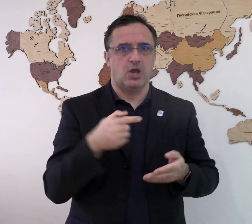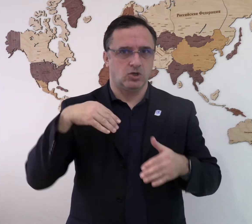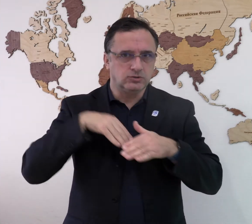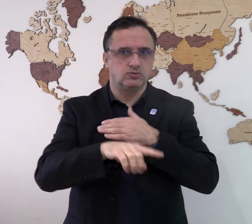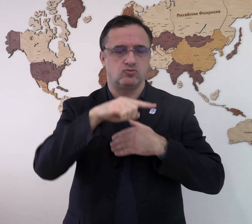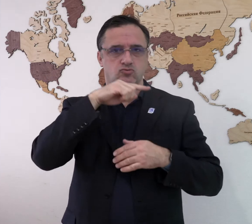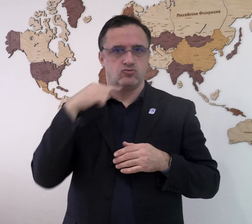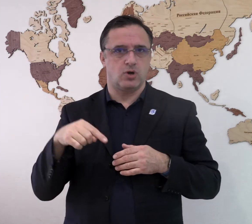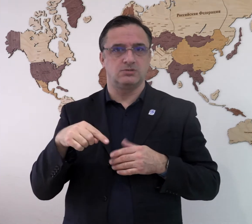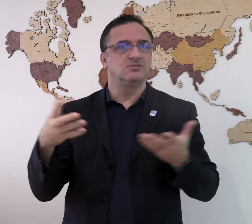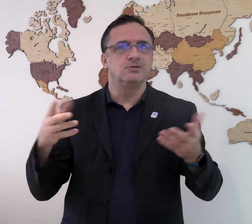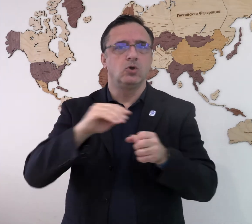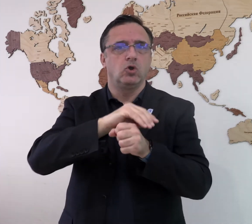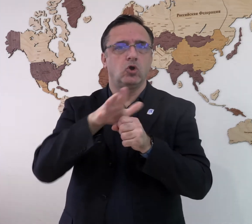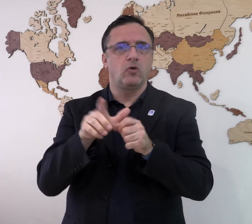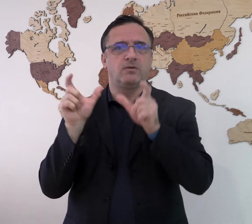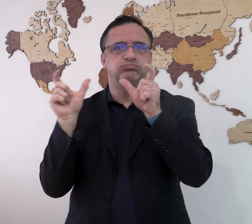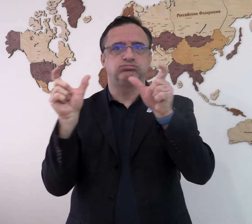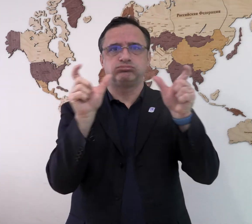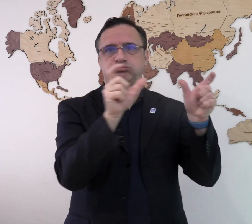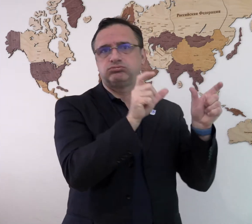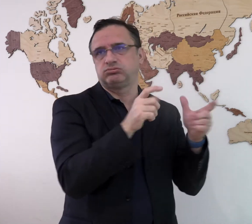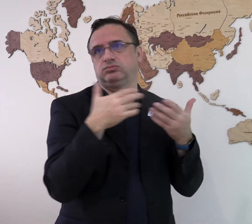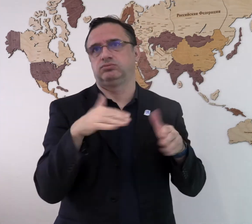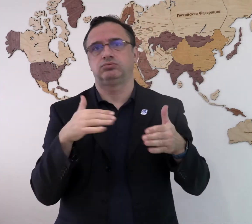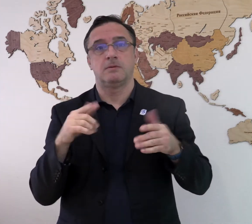to enter Russia for J. Murray.